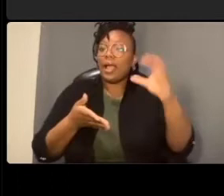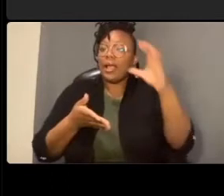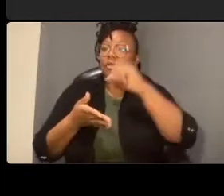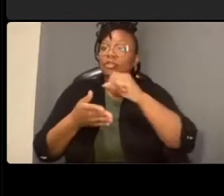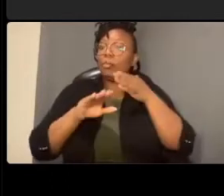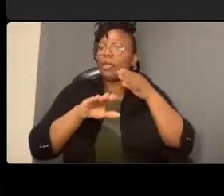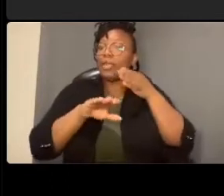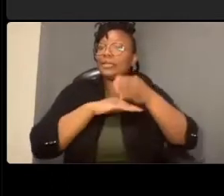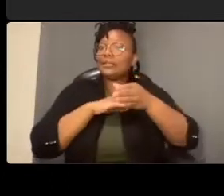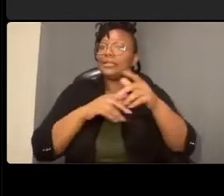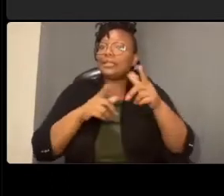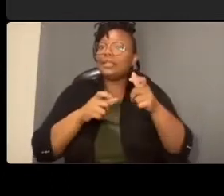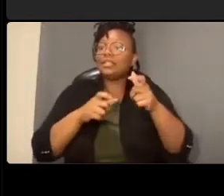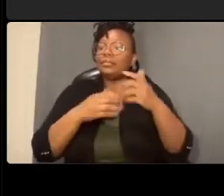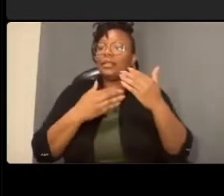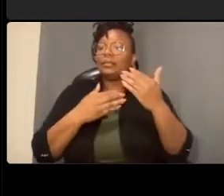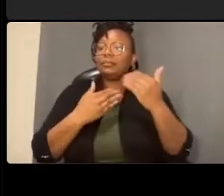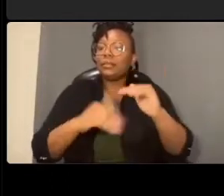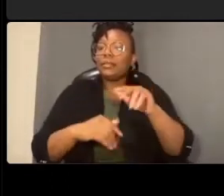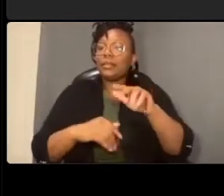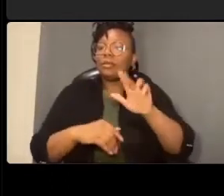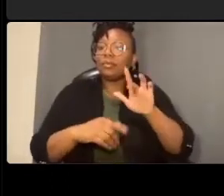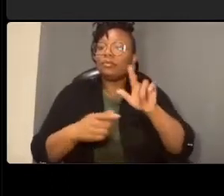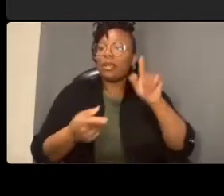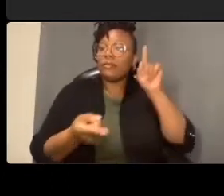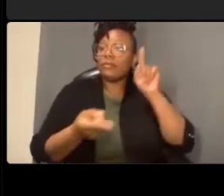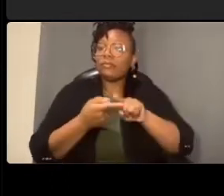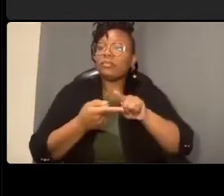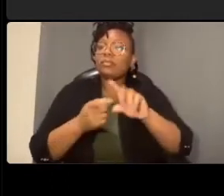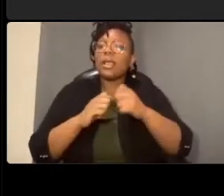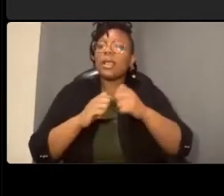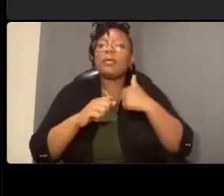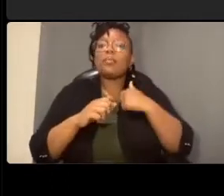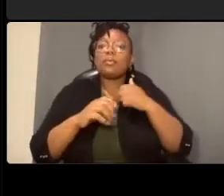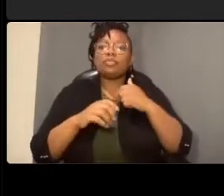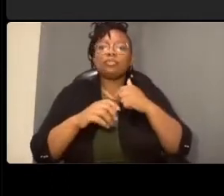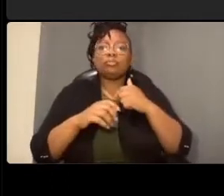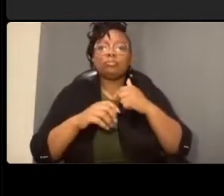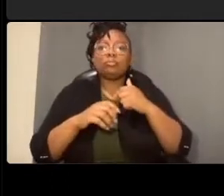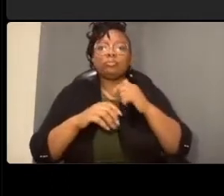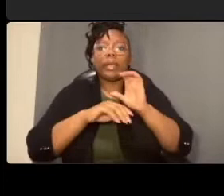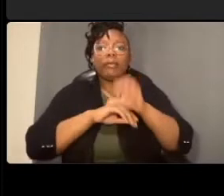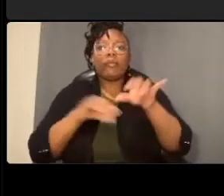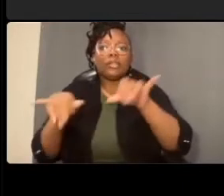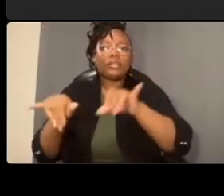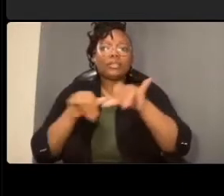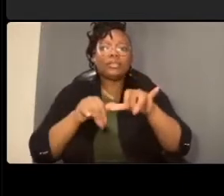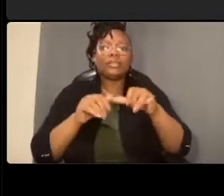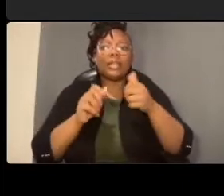reduce it how are you going to enforce the same traffic rules that you want for cars on bicycles